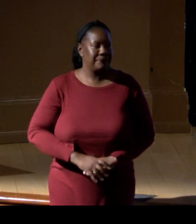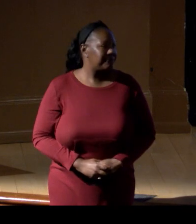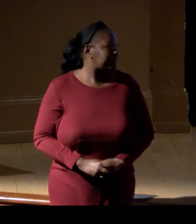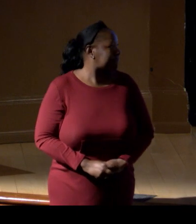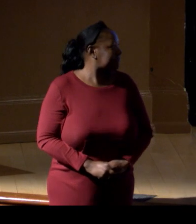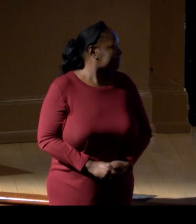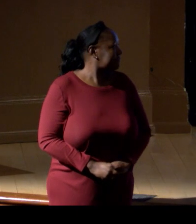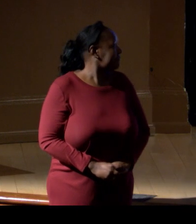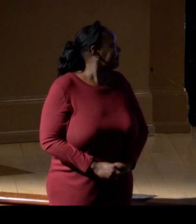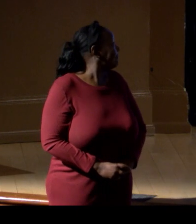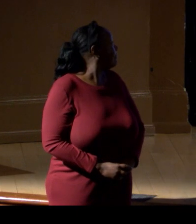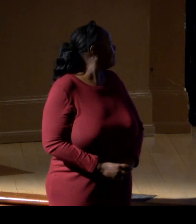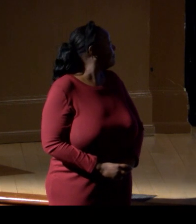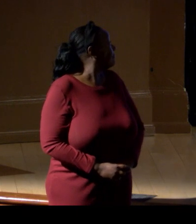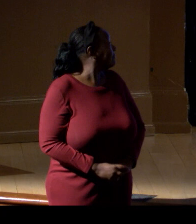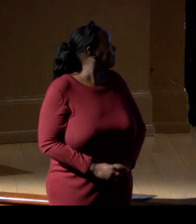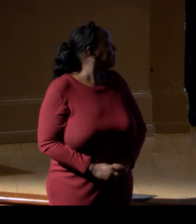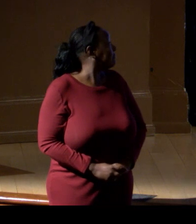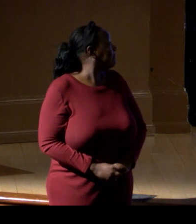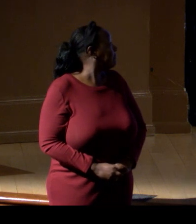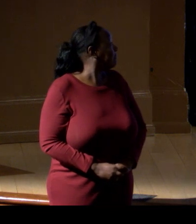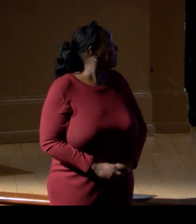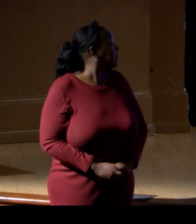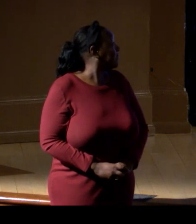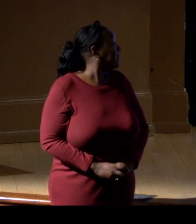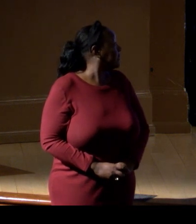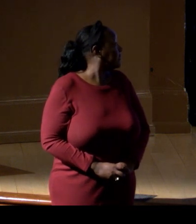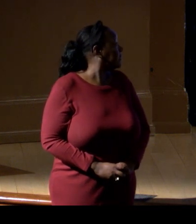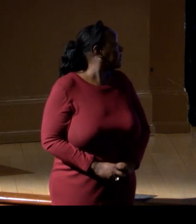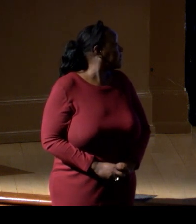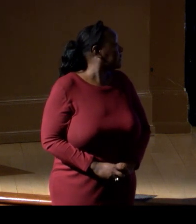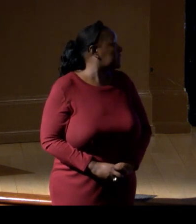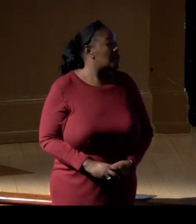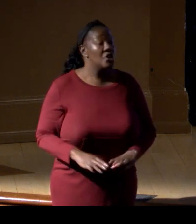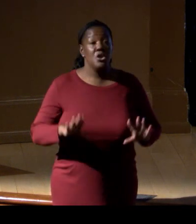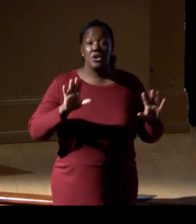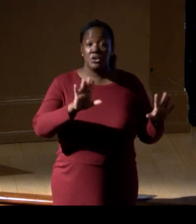So yeah, when I quit my professor's job at Scripps